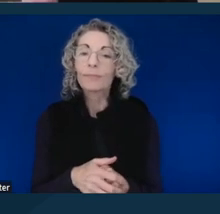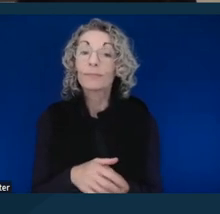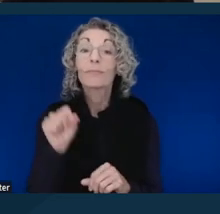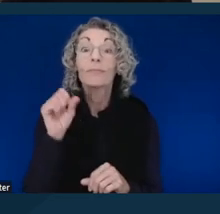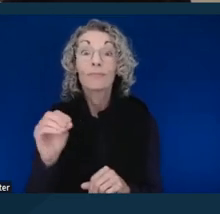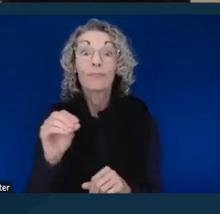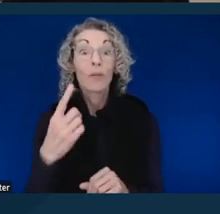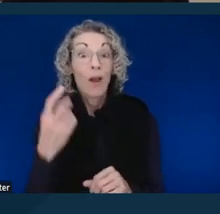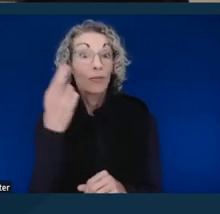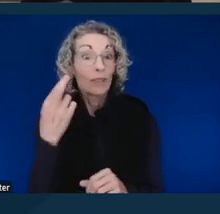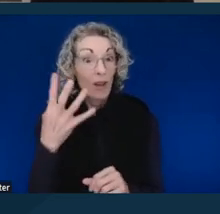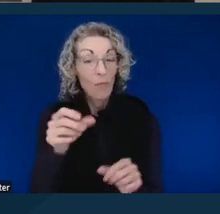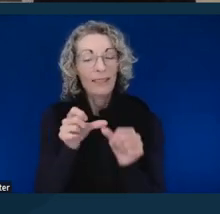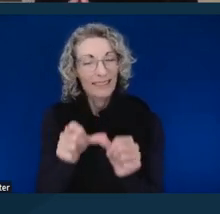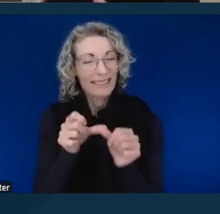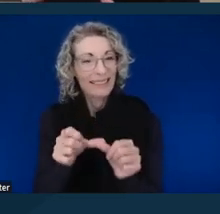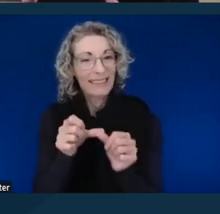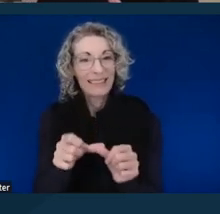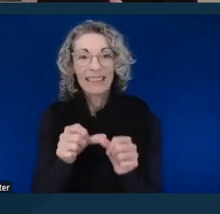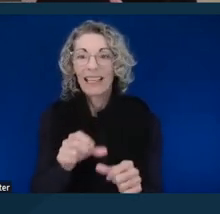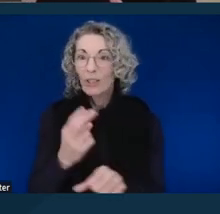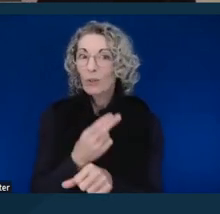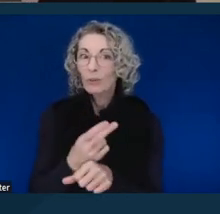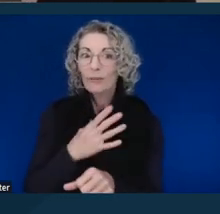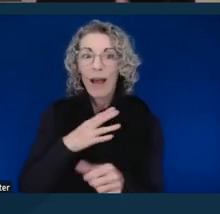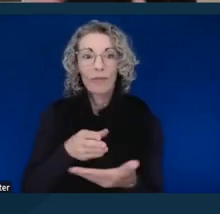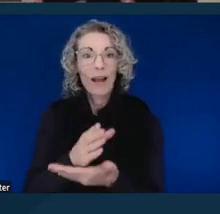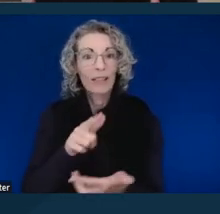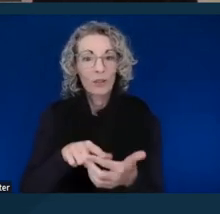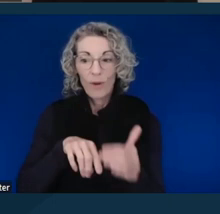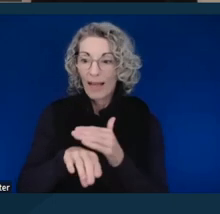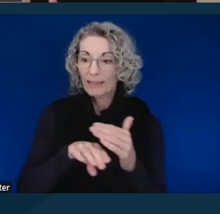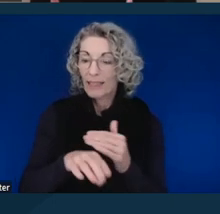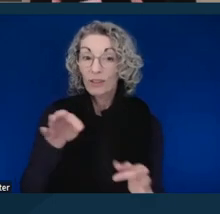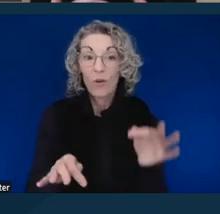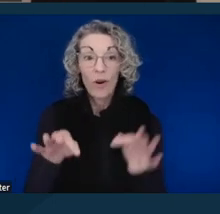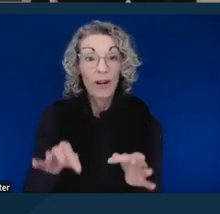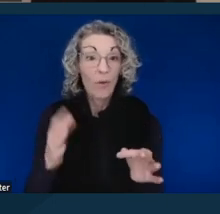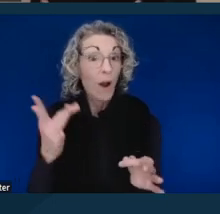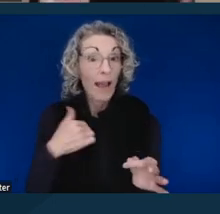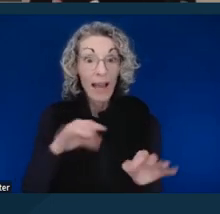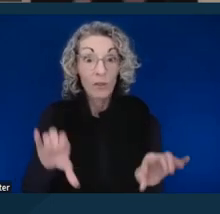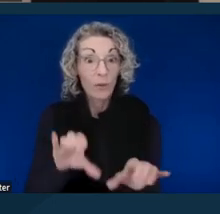exercising my right to access the courts, and so forth was just to make sure that at the end of the day we had a chance